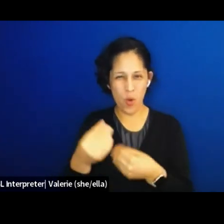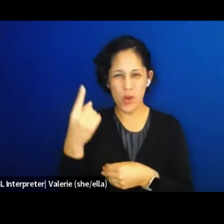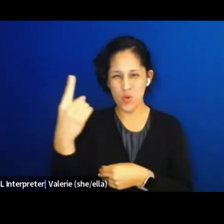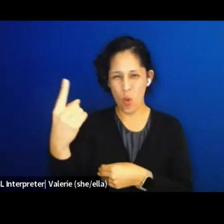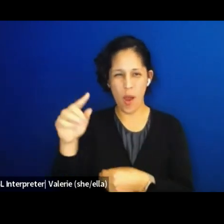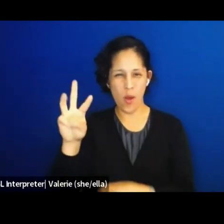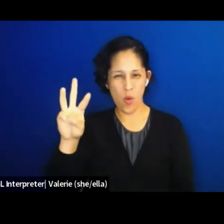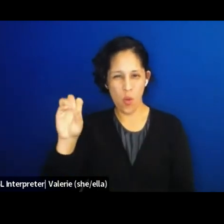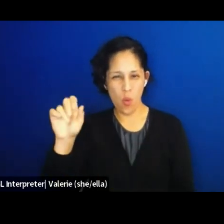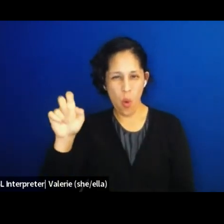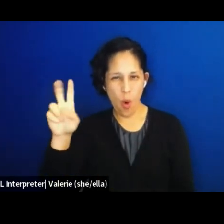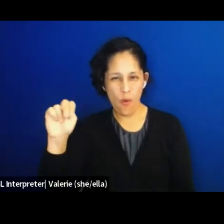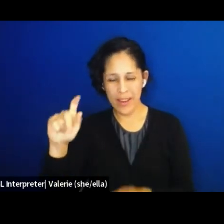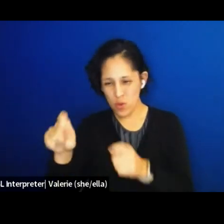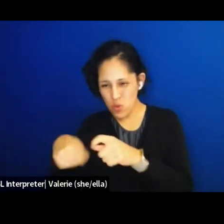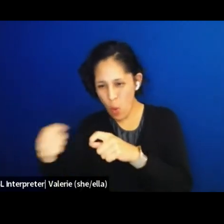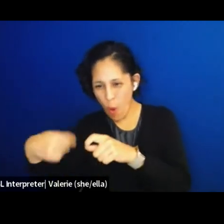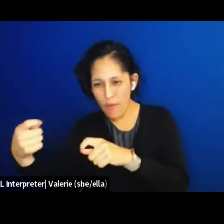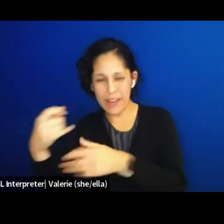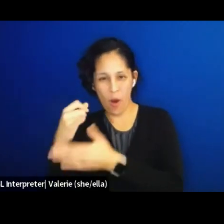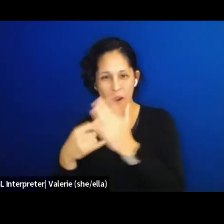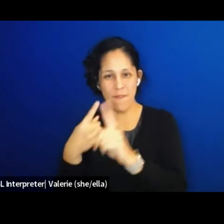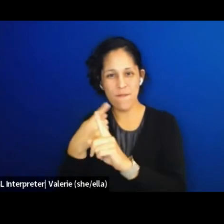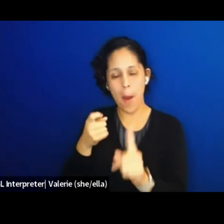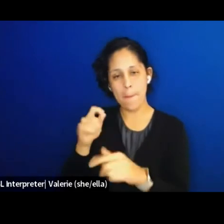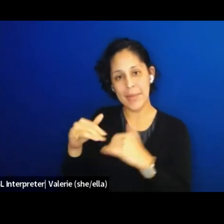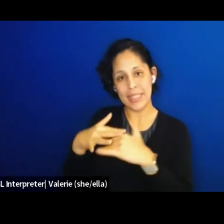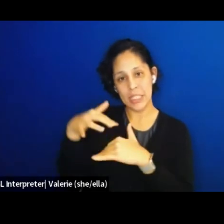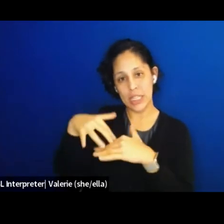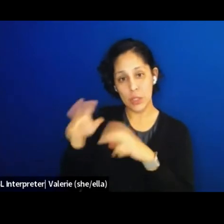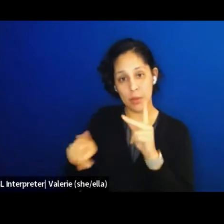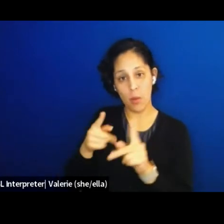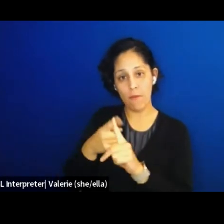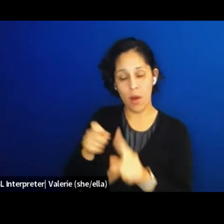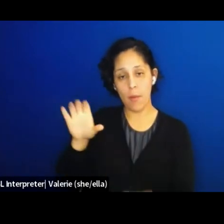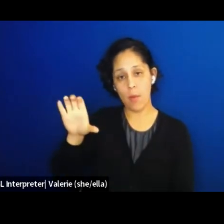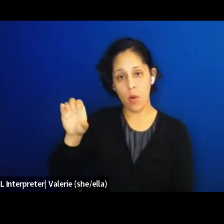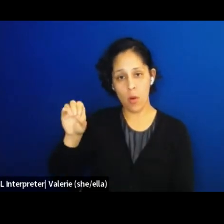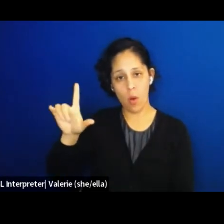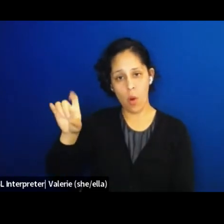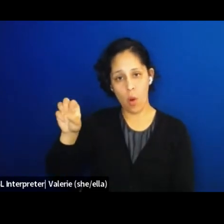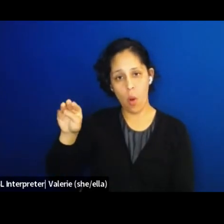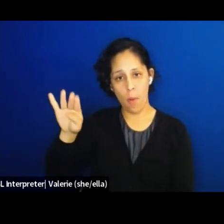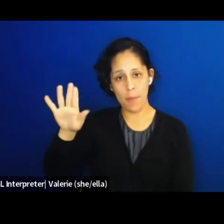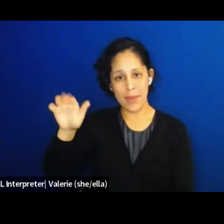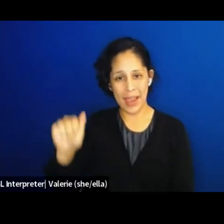from the Indigenous Peoples of Columbia. Now I'm welcoming you back for three exciting reasons.